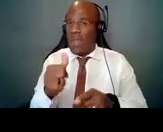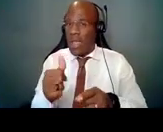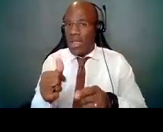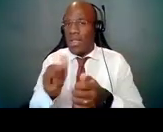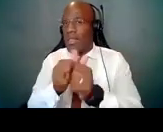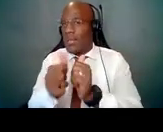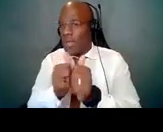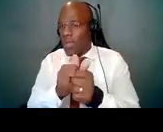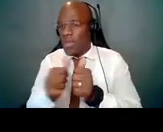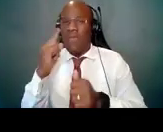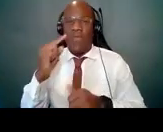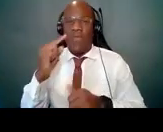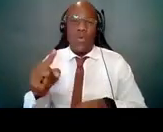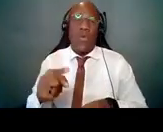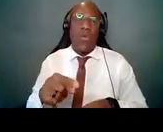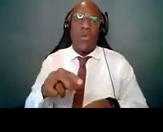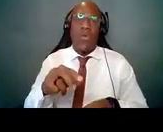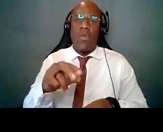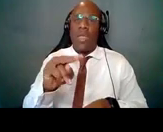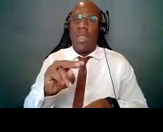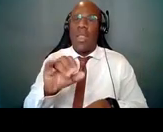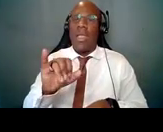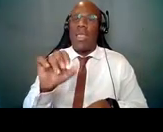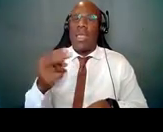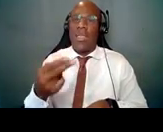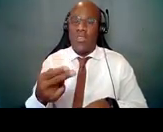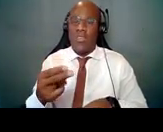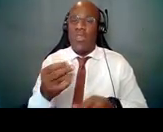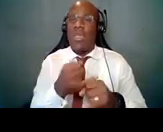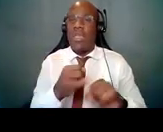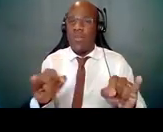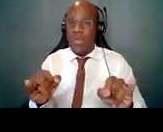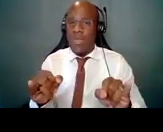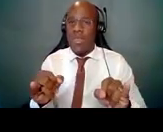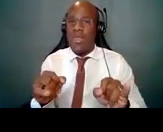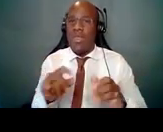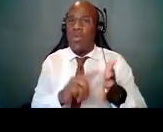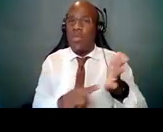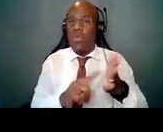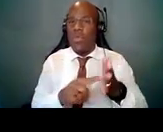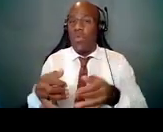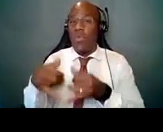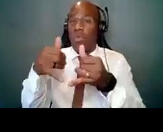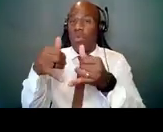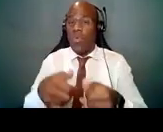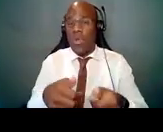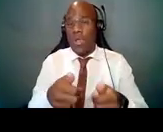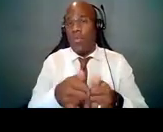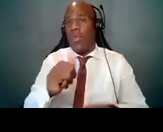for a substantial NIH independent research award. So that's the vast majority of you individuals